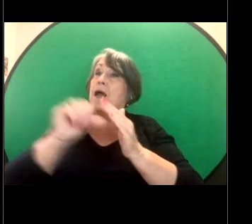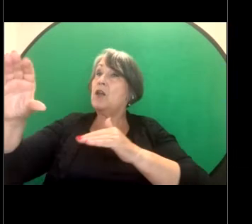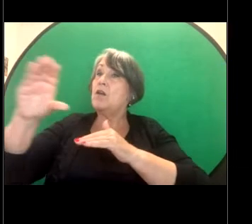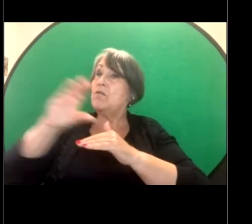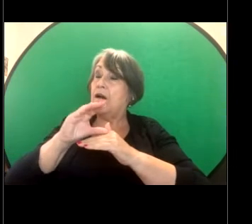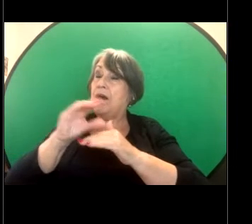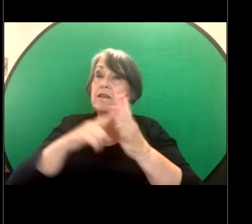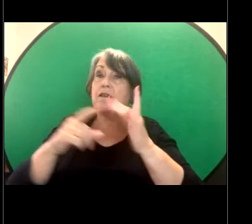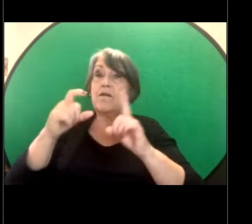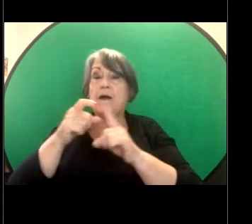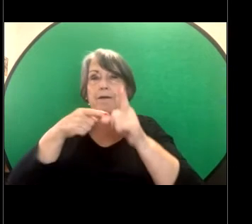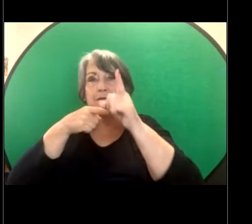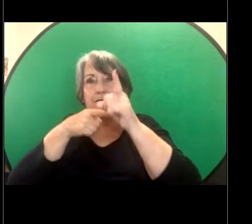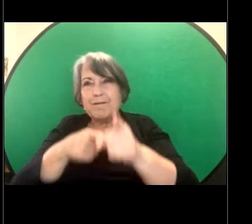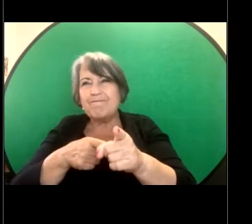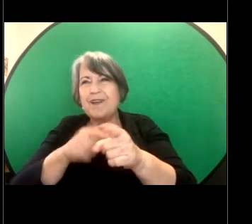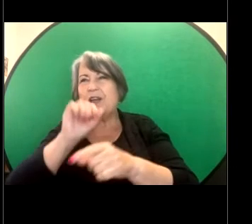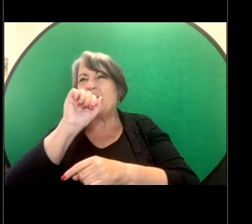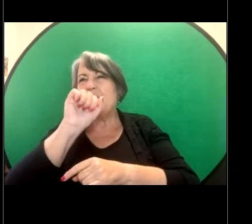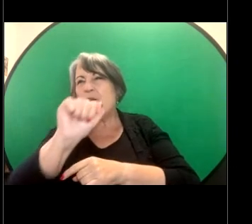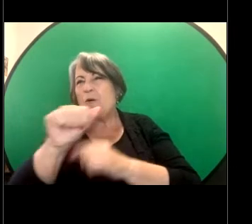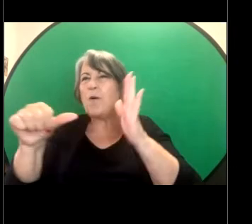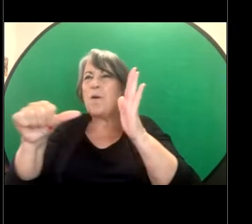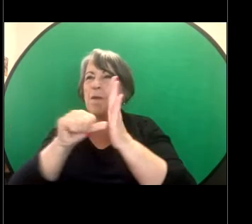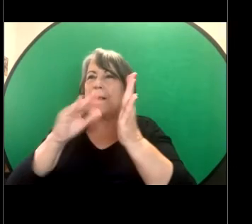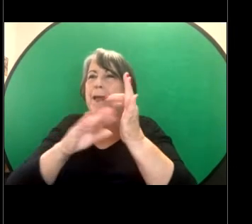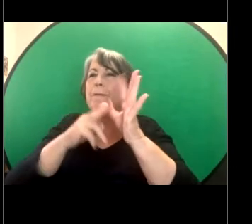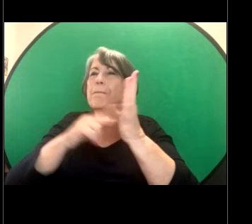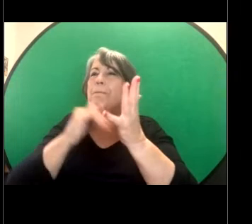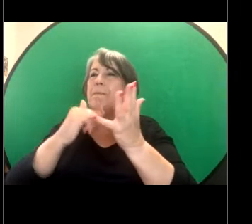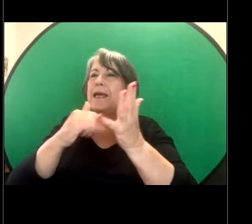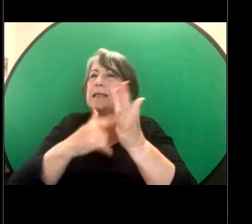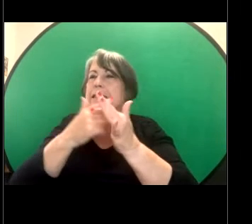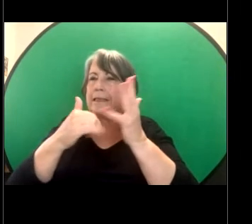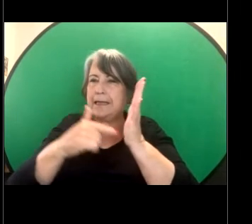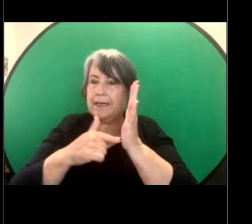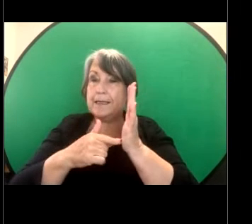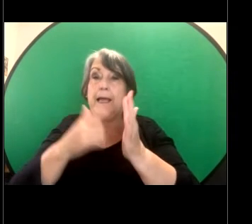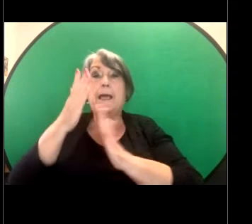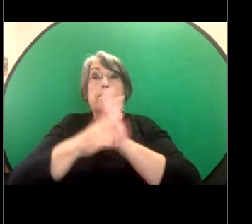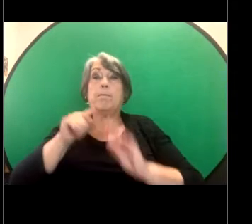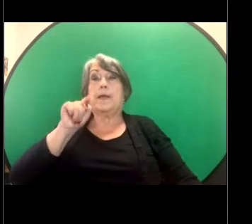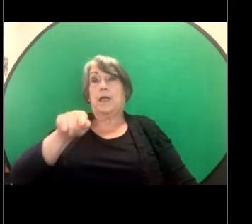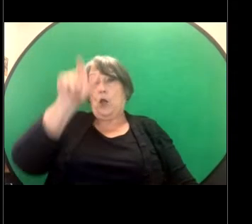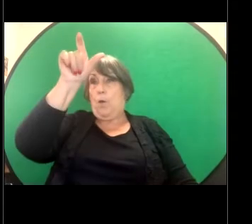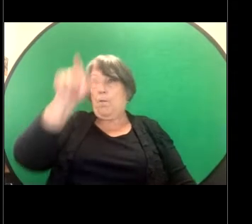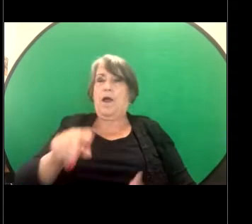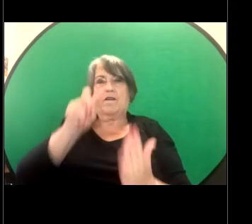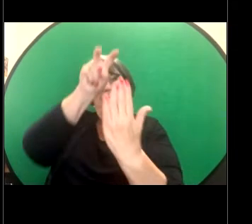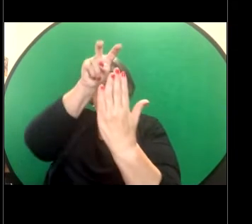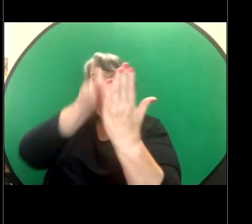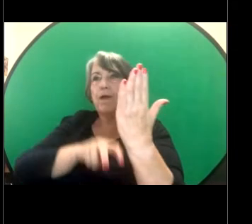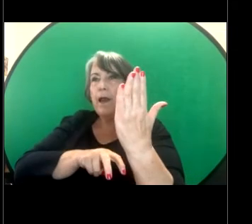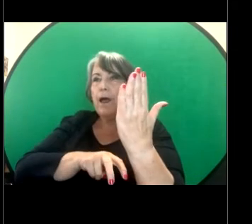merits test. So what that means is a person needs to fill out an application form and send that into